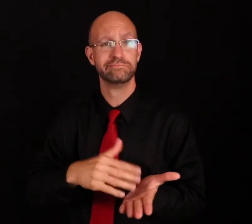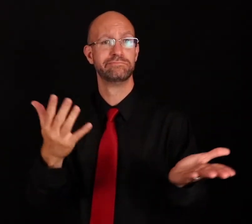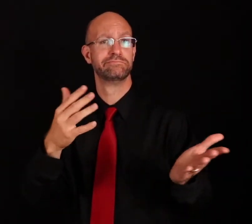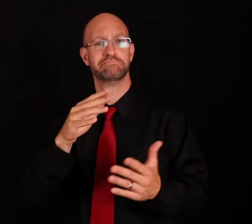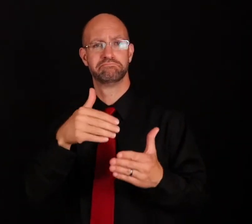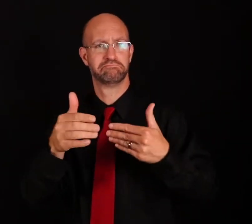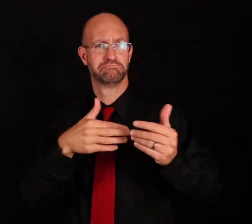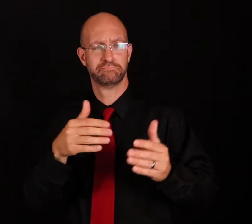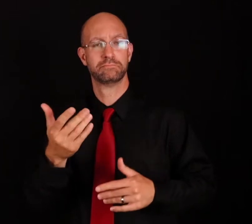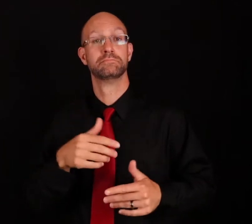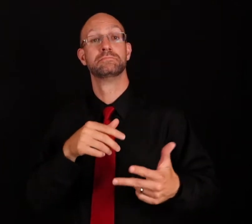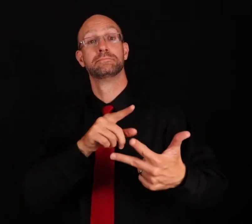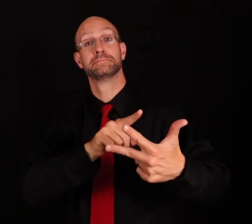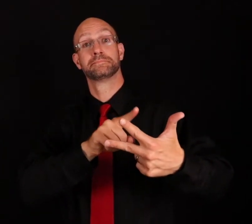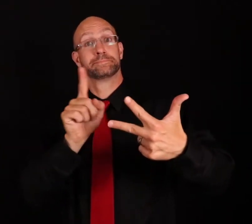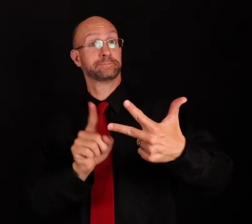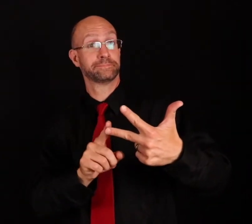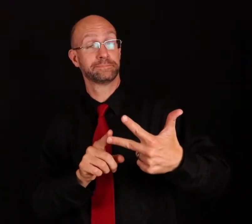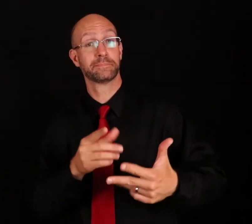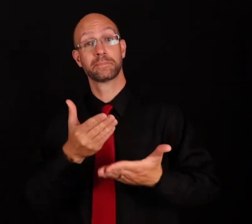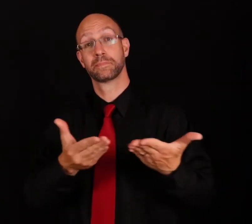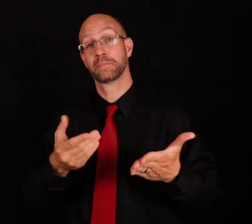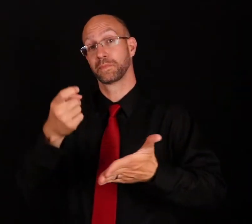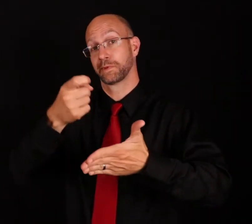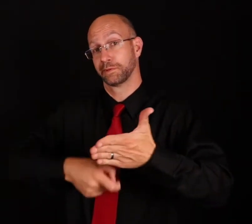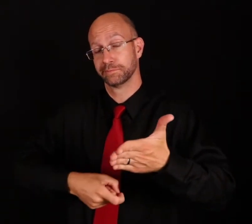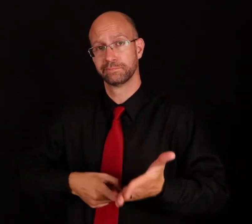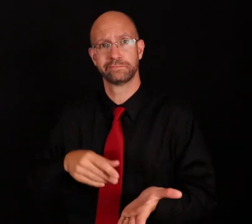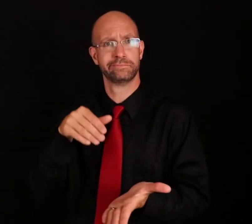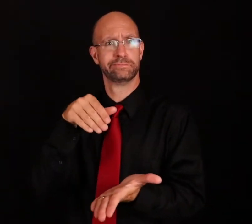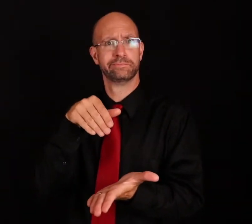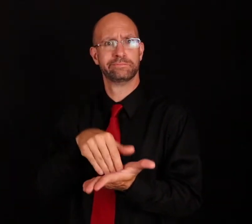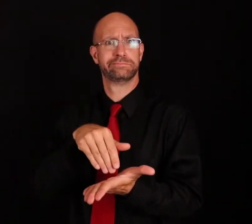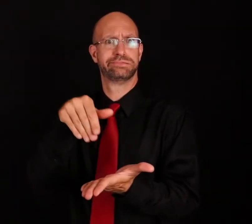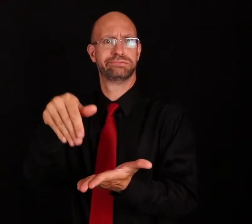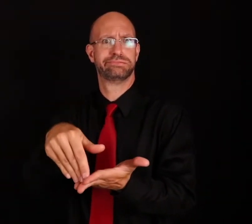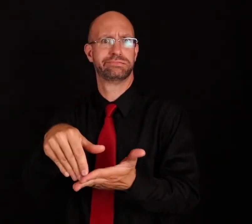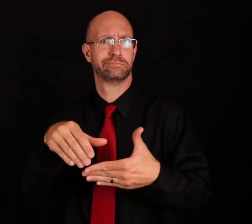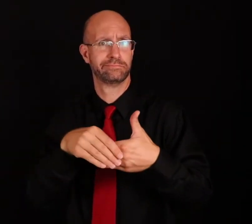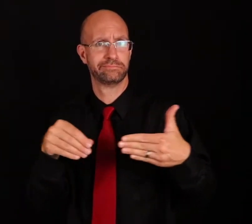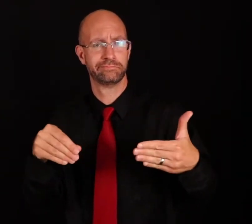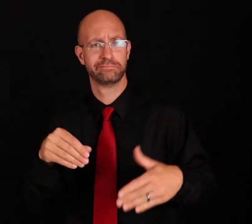Pick any of these, it doesn't matter. The third object needs to cost in the million(s).